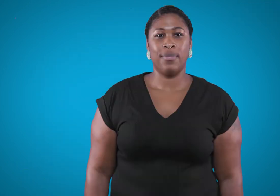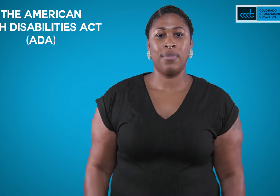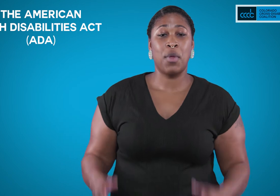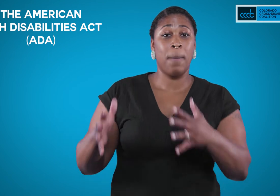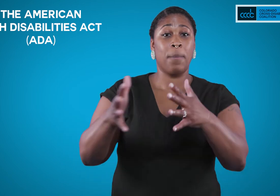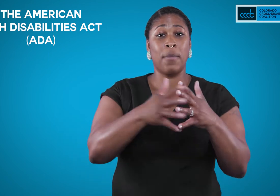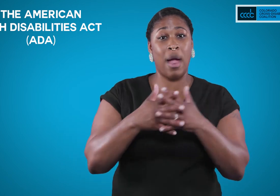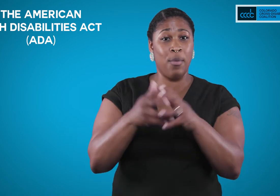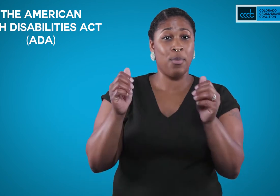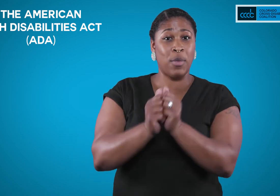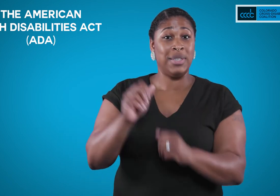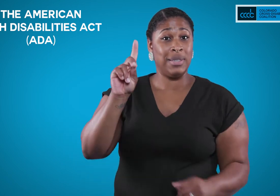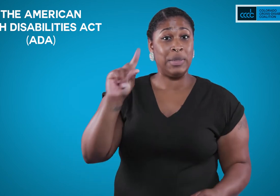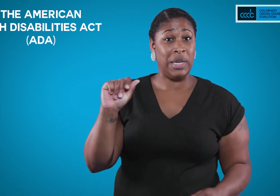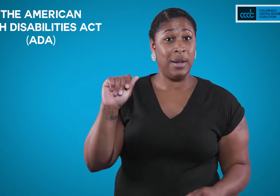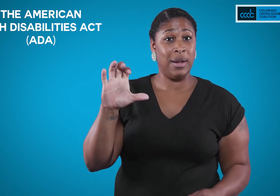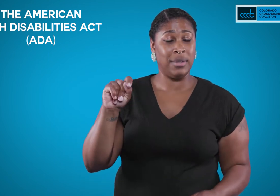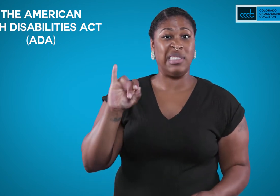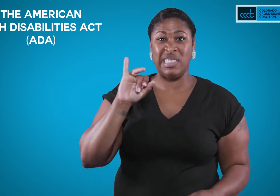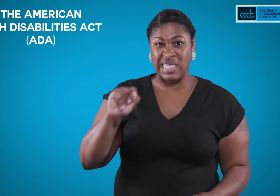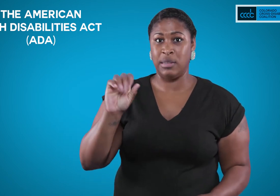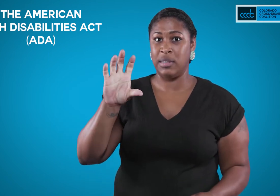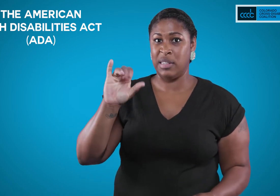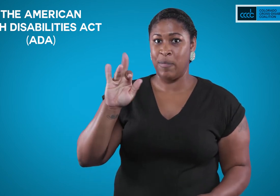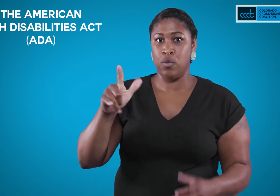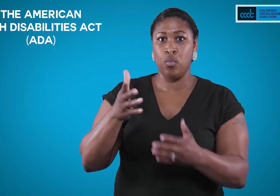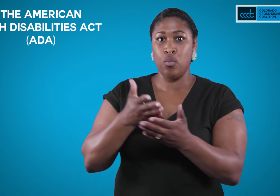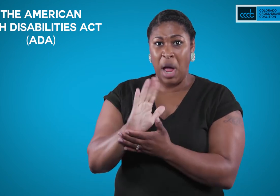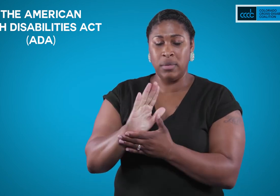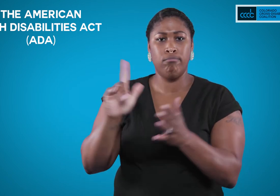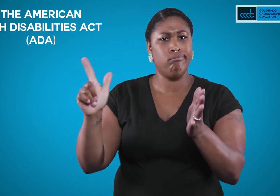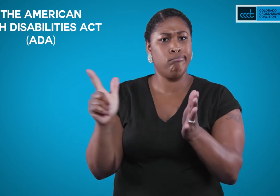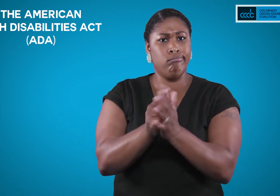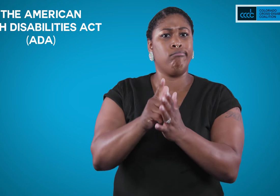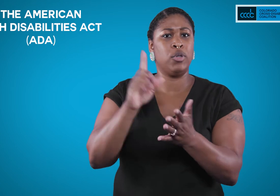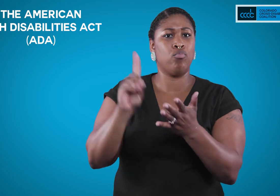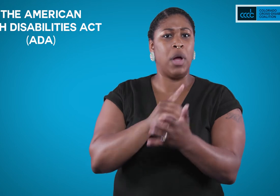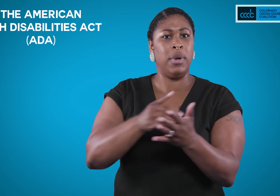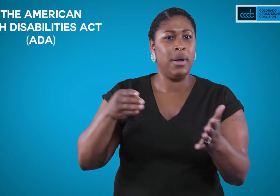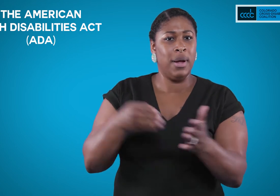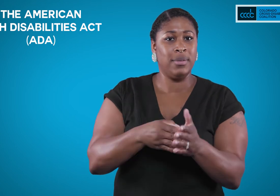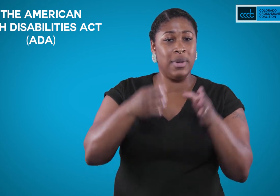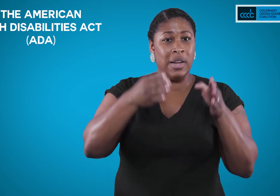“The American with Disabilities Act is a civil rights law that prohibits discrimination against individuals